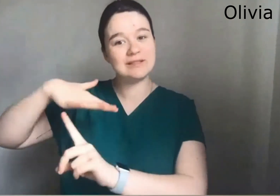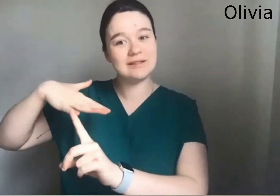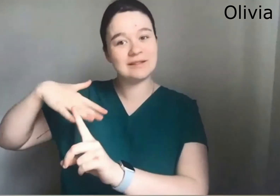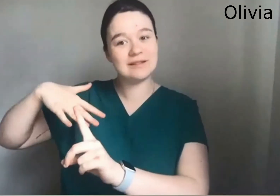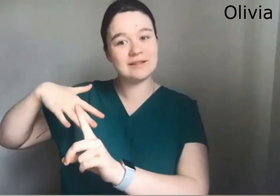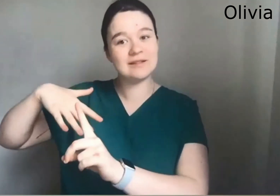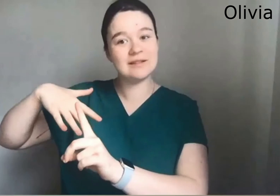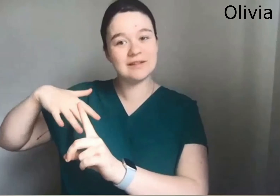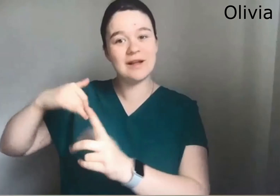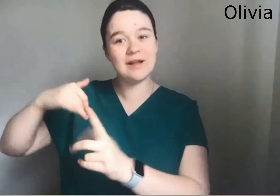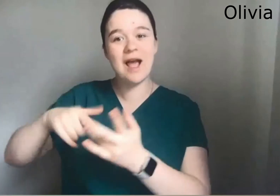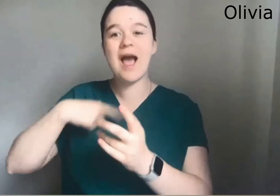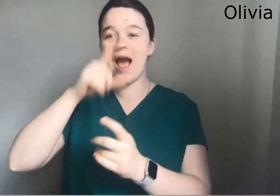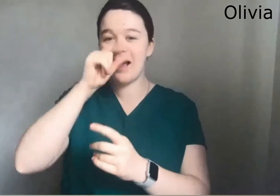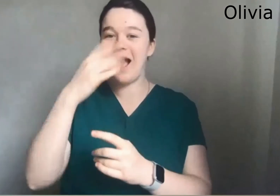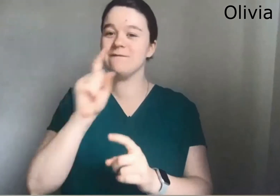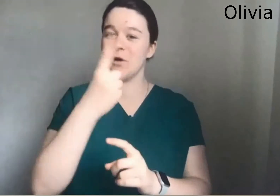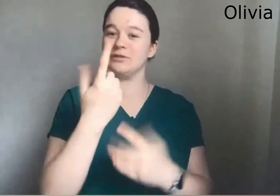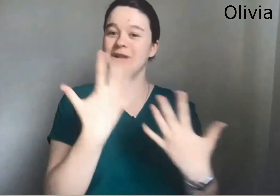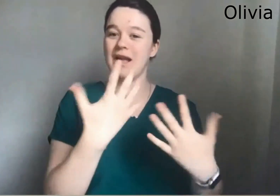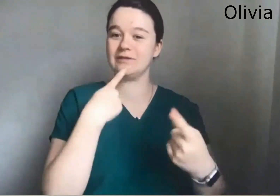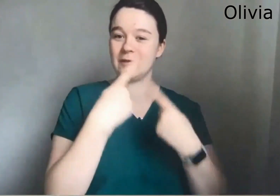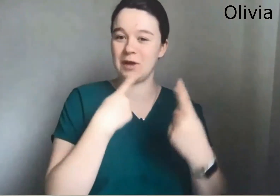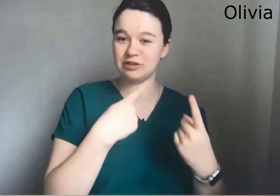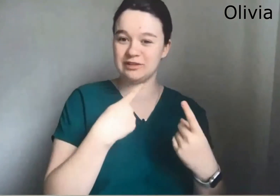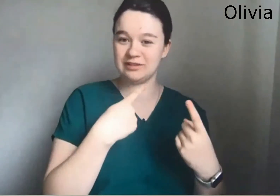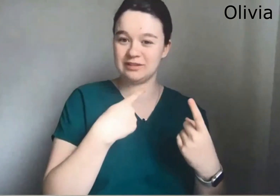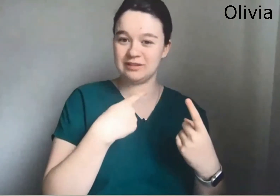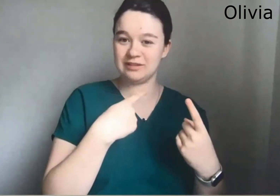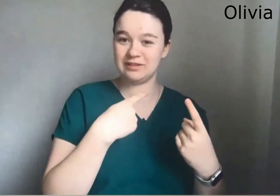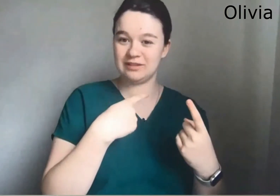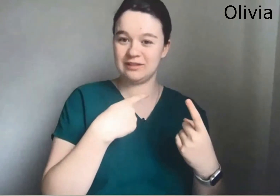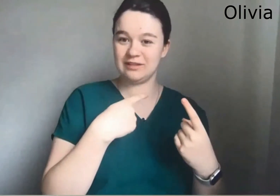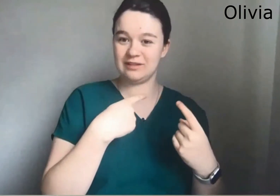At work. I need to be able to share information with the community. So I need first-hand